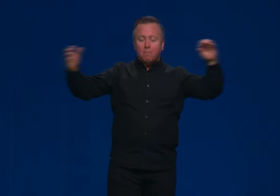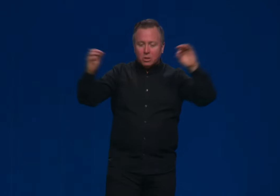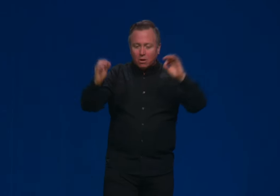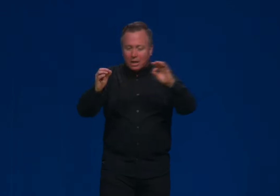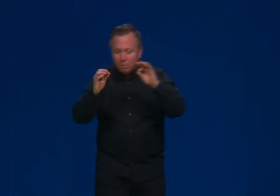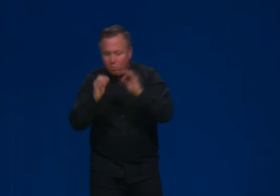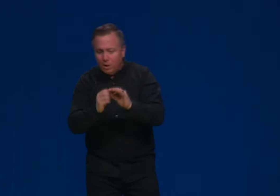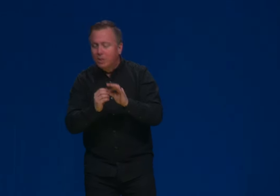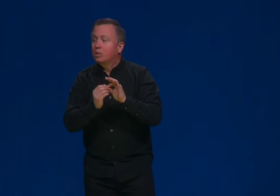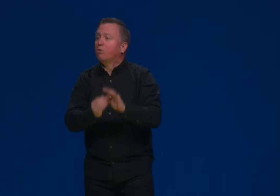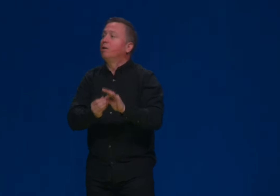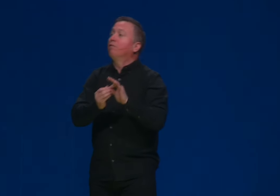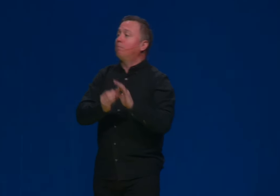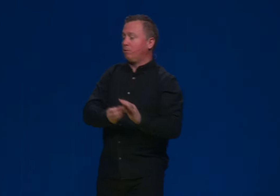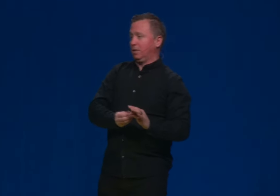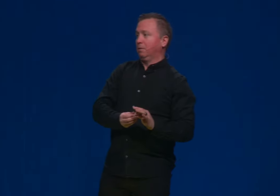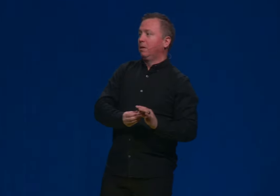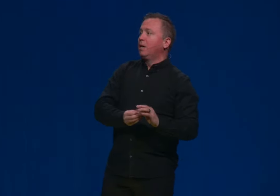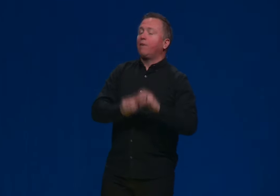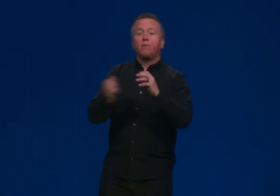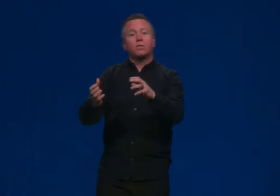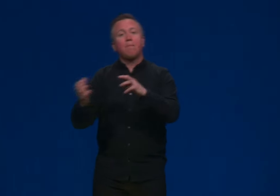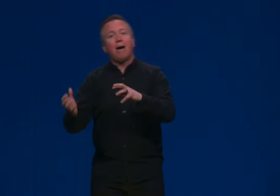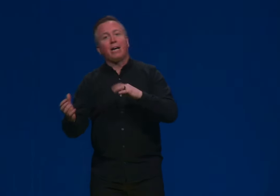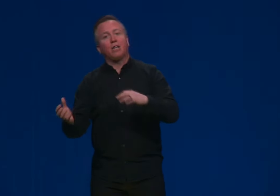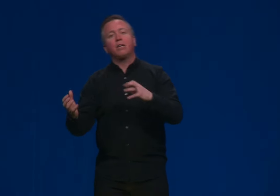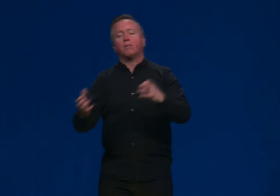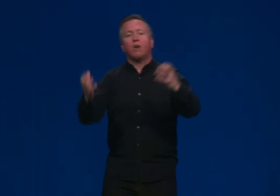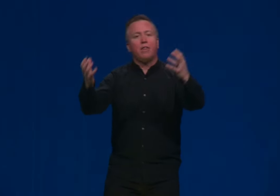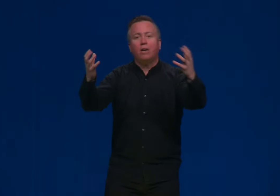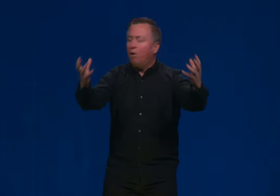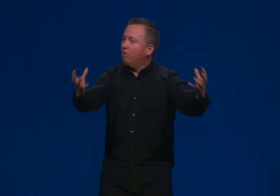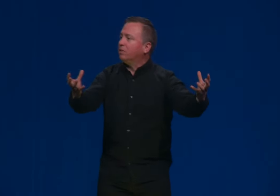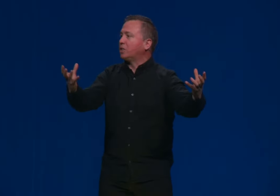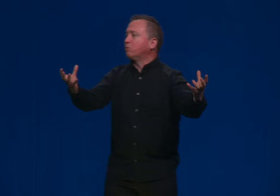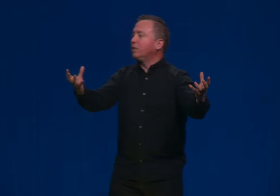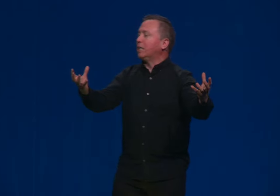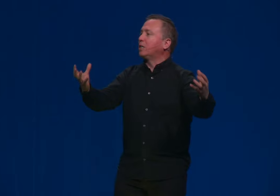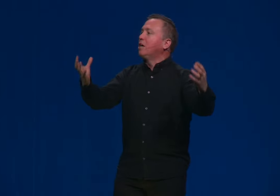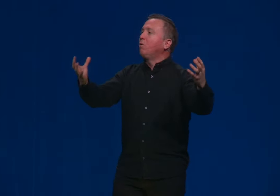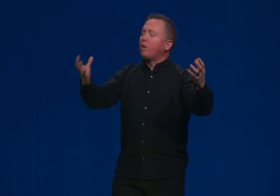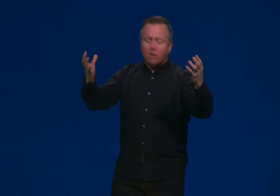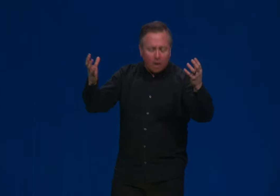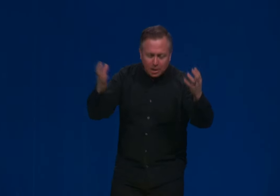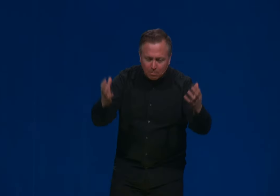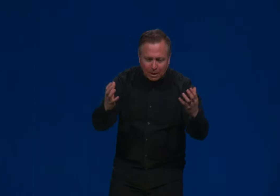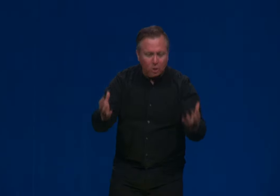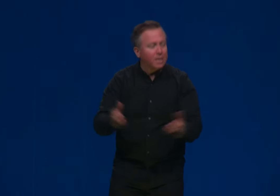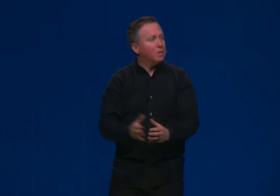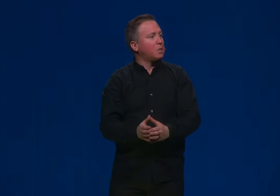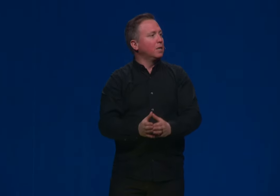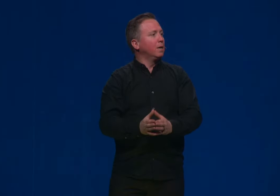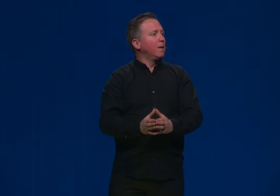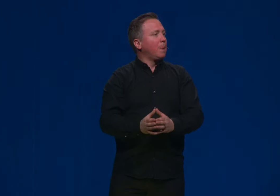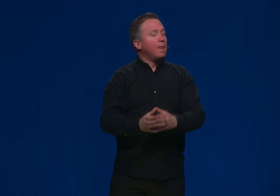I'm just talking about one string of protein. If you step back and think about this, I think all of us can realize we are not here by chance.